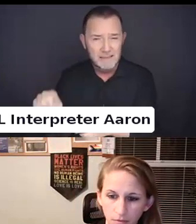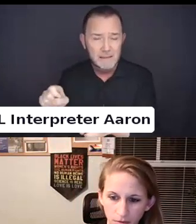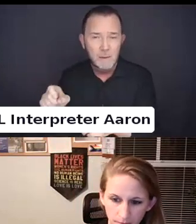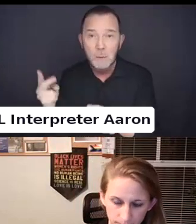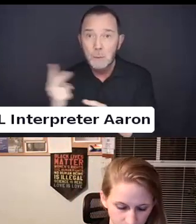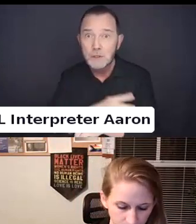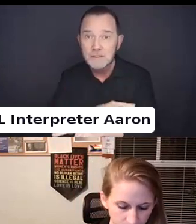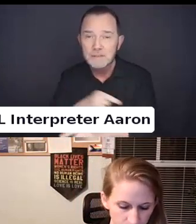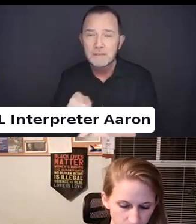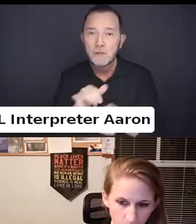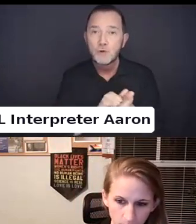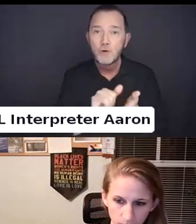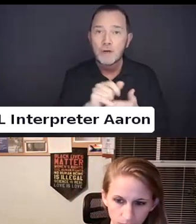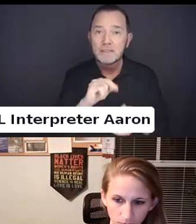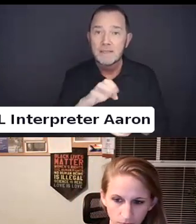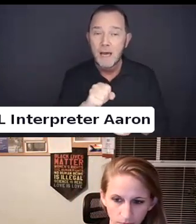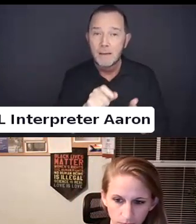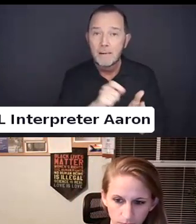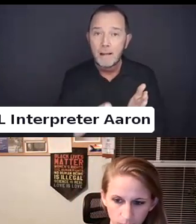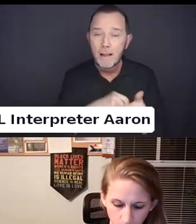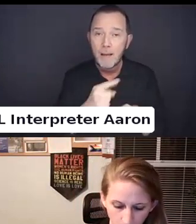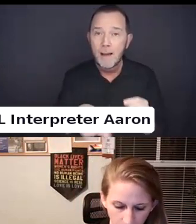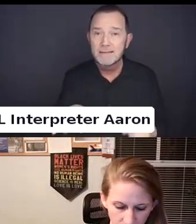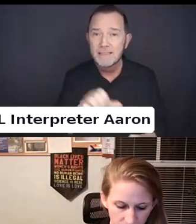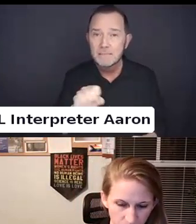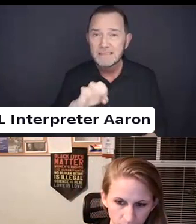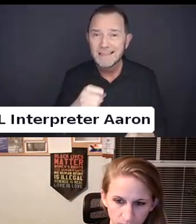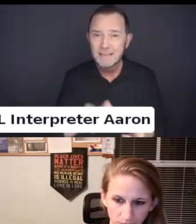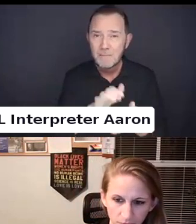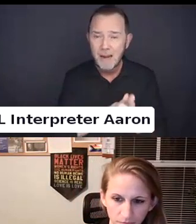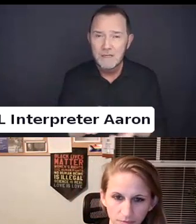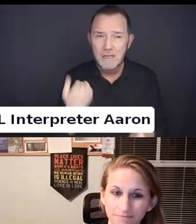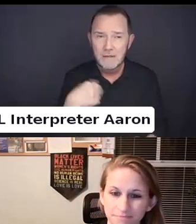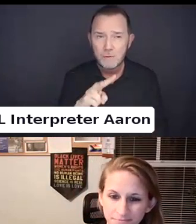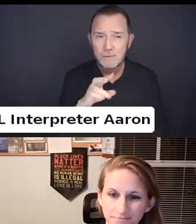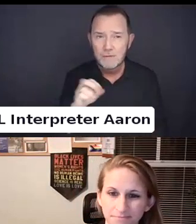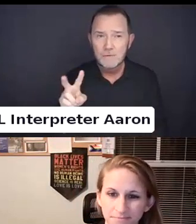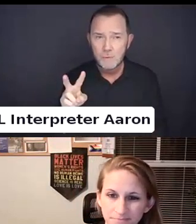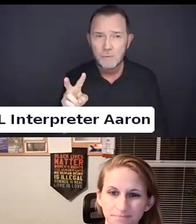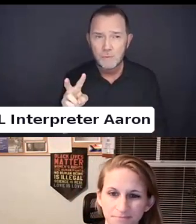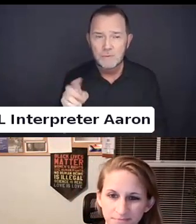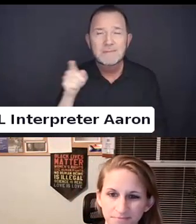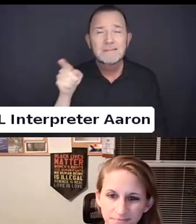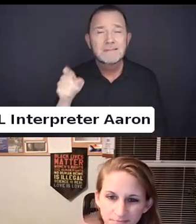New York Times coverage of same-sex marriage when Massachusetts started it.